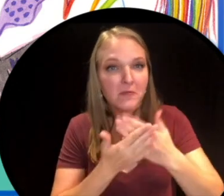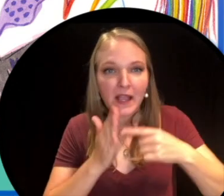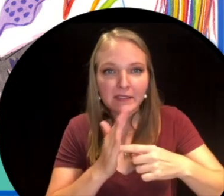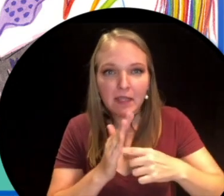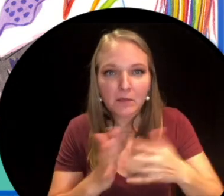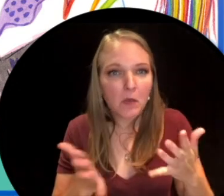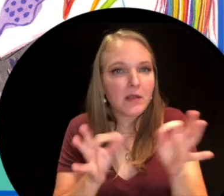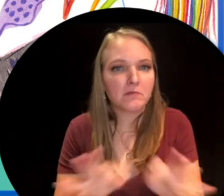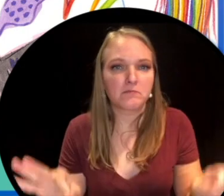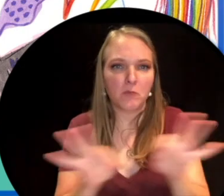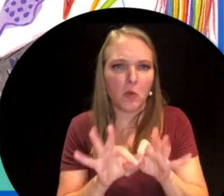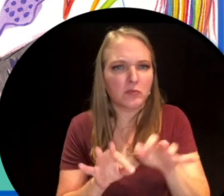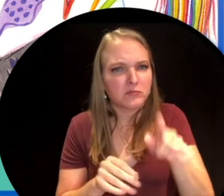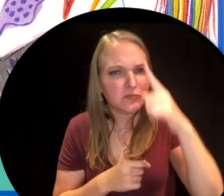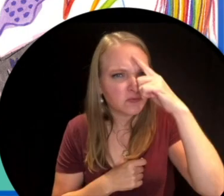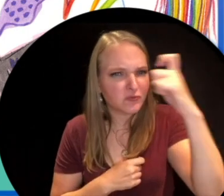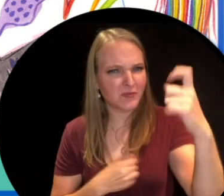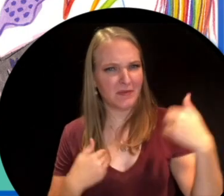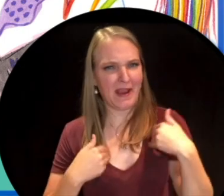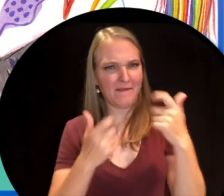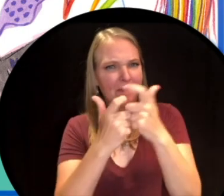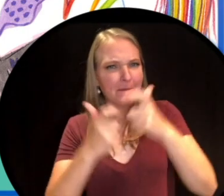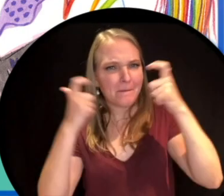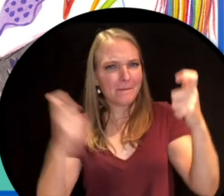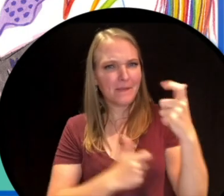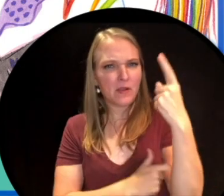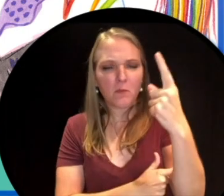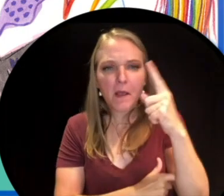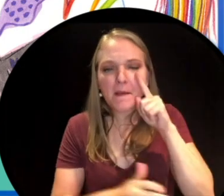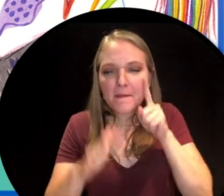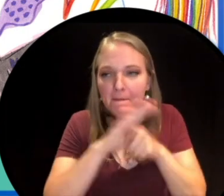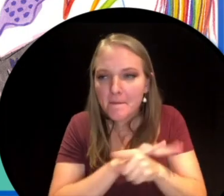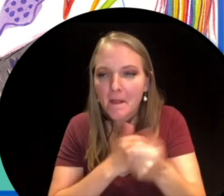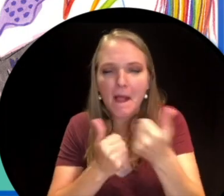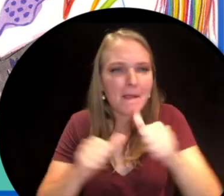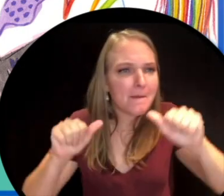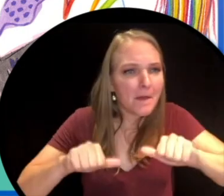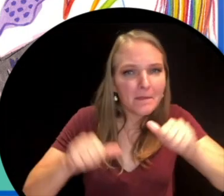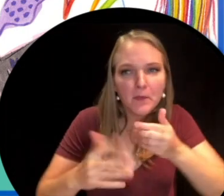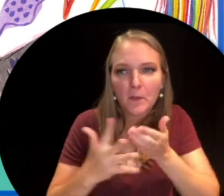why it's important to dream big and explore the possibilities of science, technology